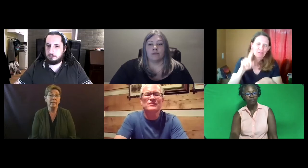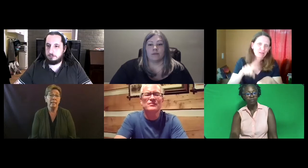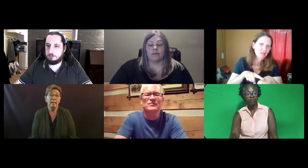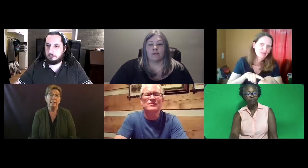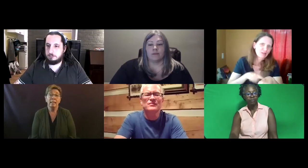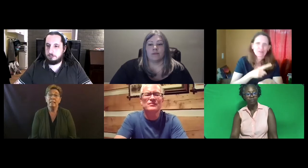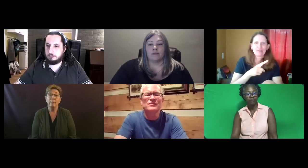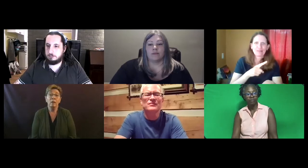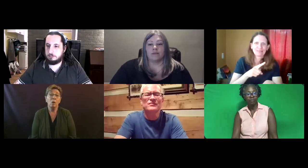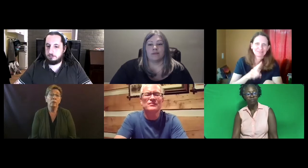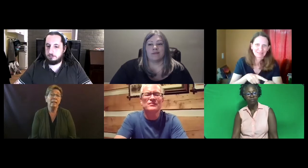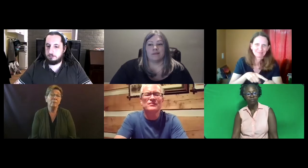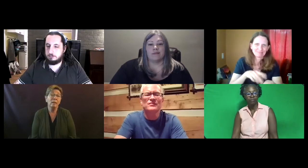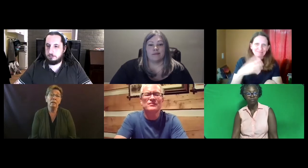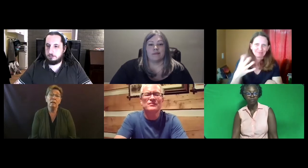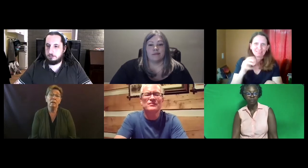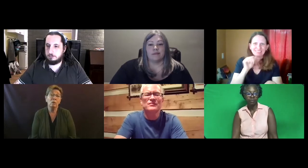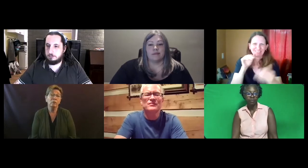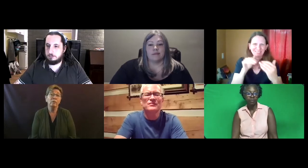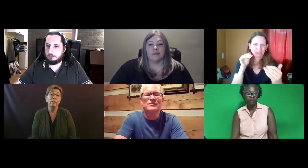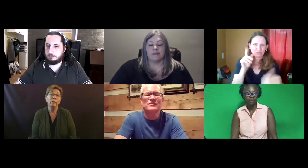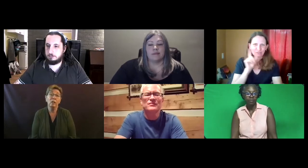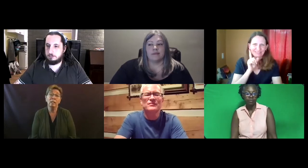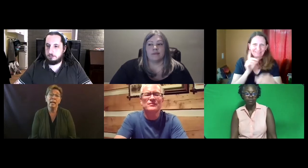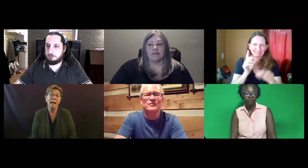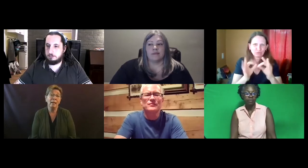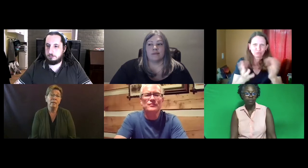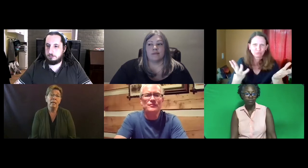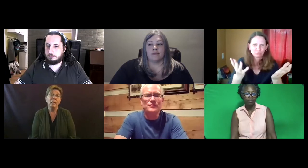that have been on hold, and on hold for a very long time.